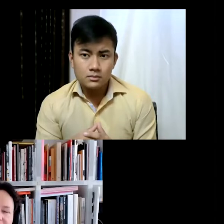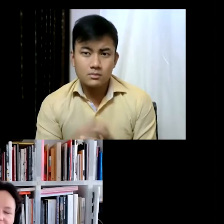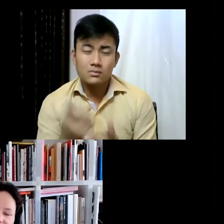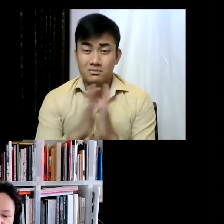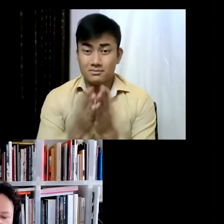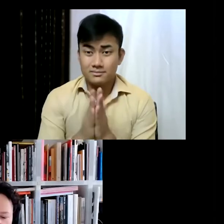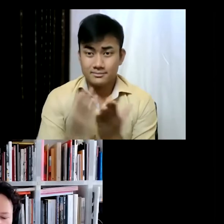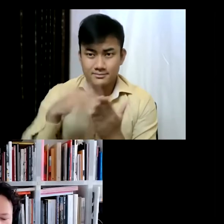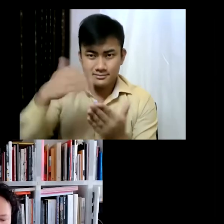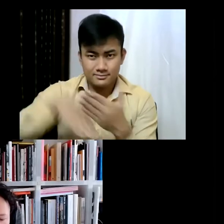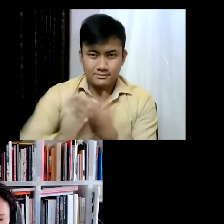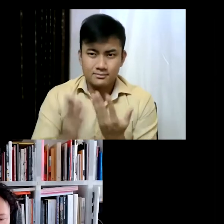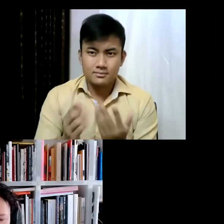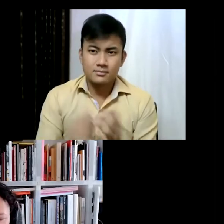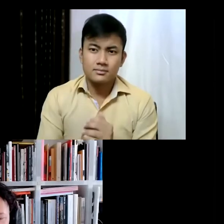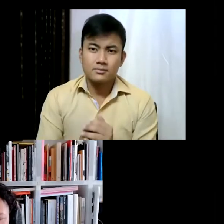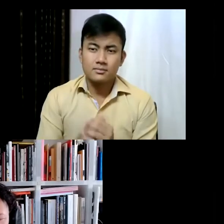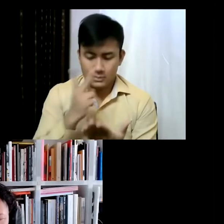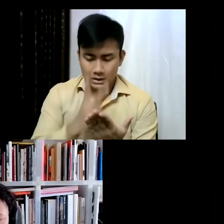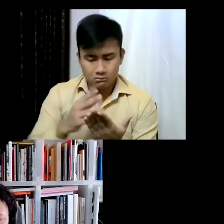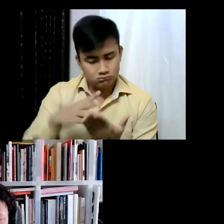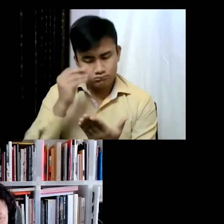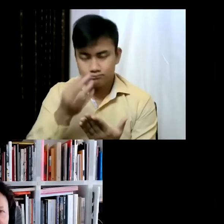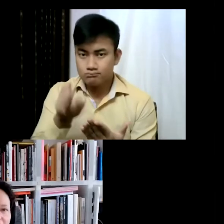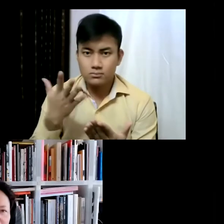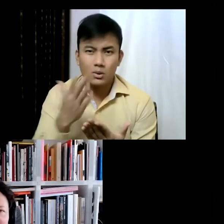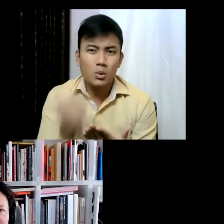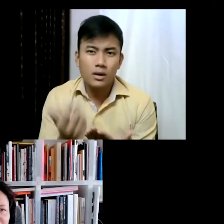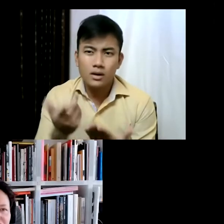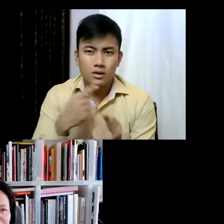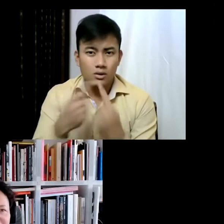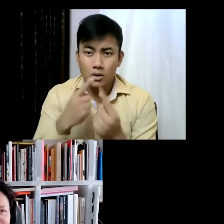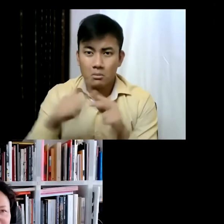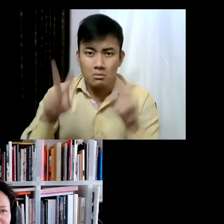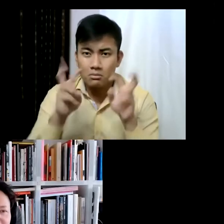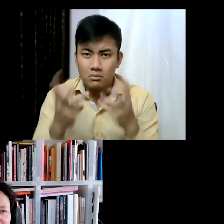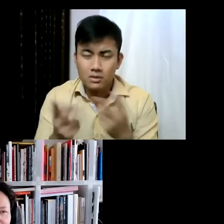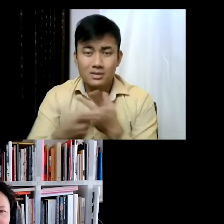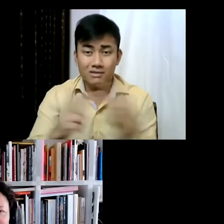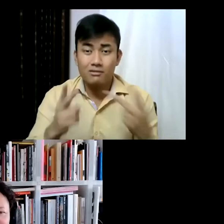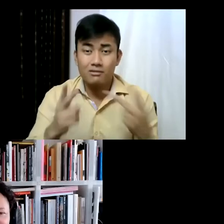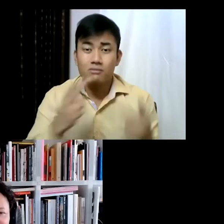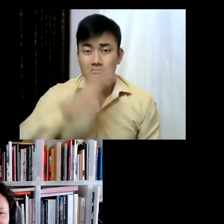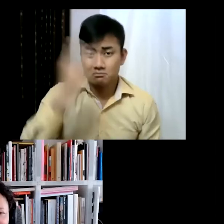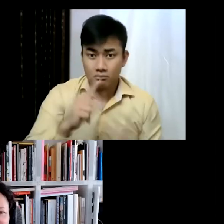I find it extraordinary because it talks about hybrid creatures and monsters and,